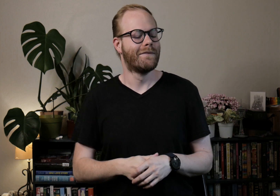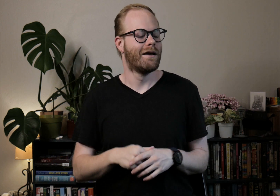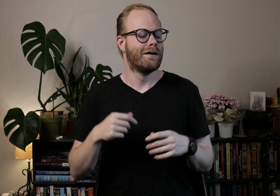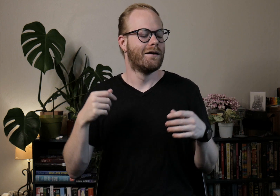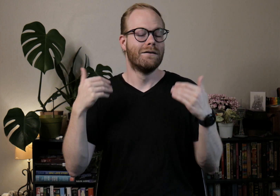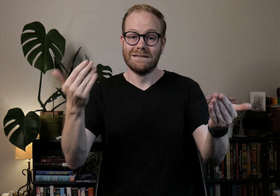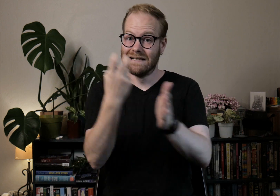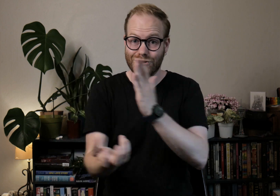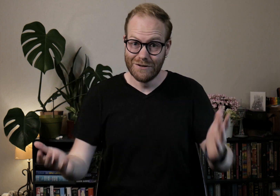Let's get into it!